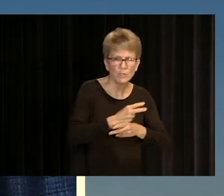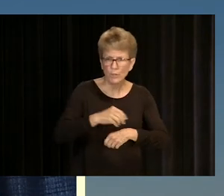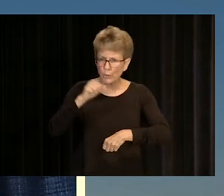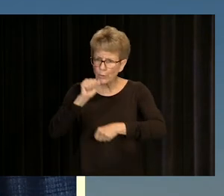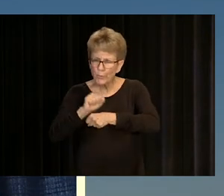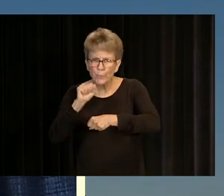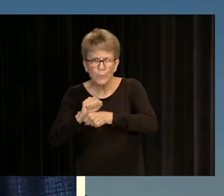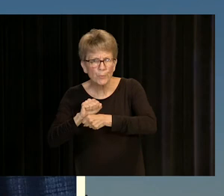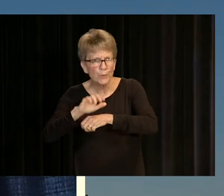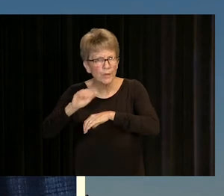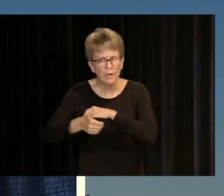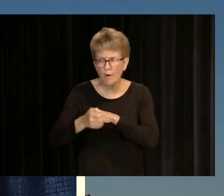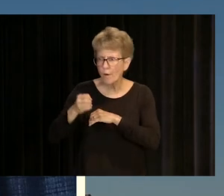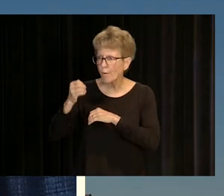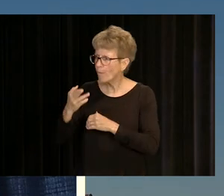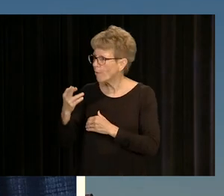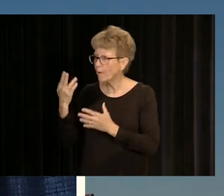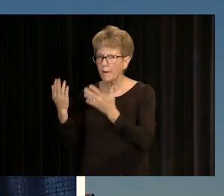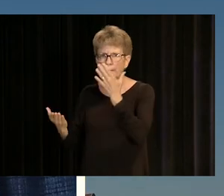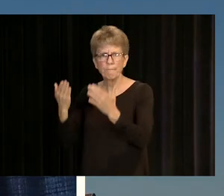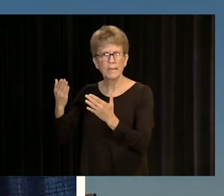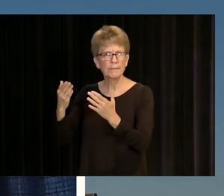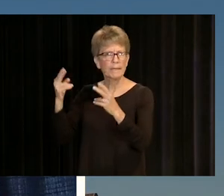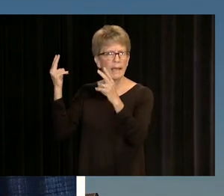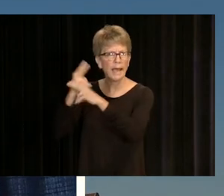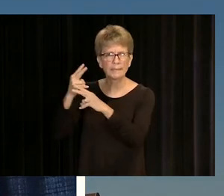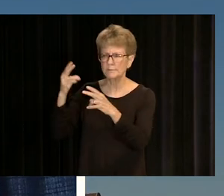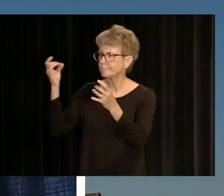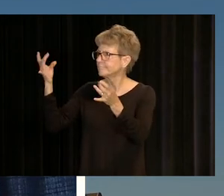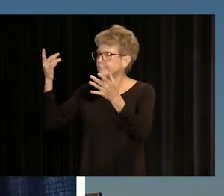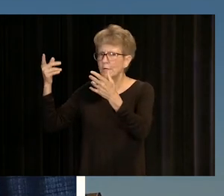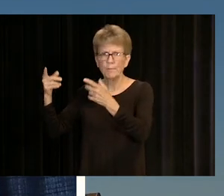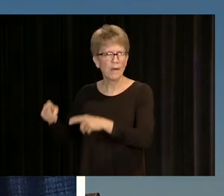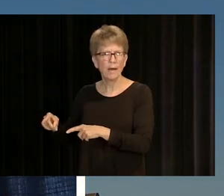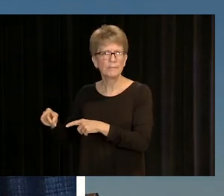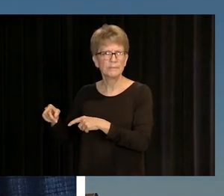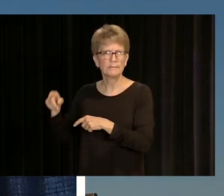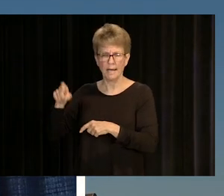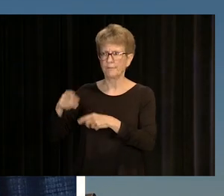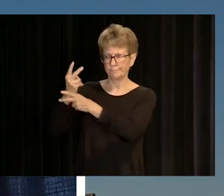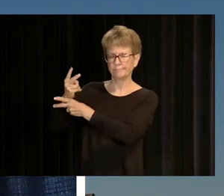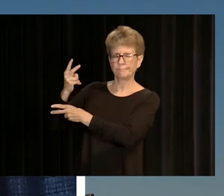OR LONG SHIFTS, OR WERE DIRECTLY IMPACTED BY AN ACCIDENT, TRAGEDY, OR DISASTER ALONG THE WAY.